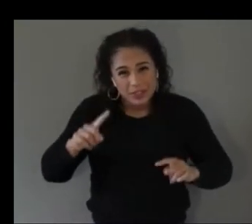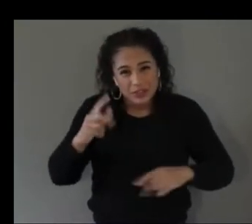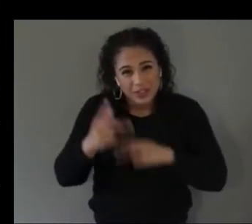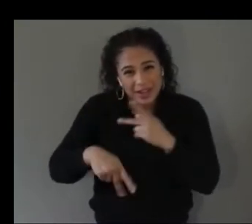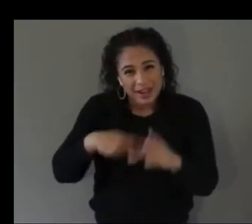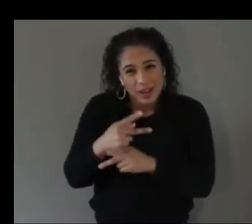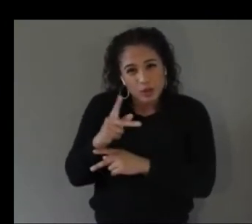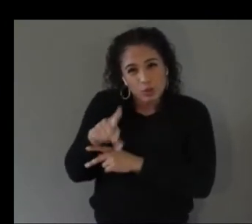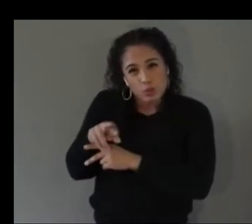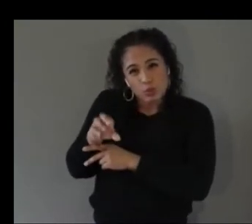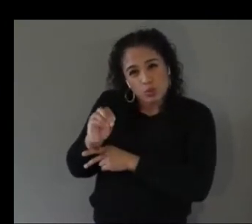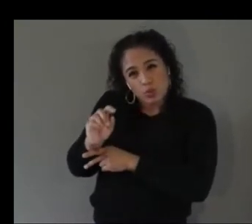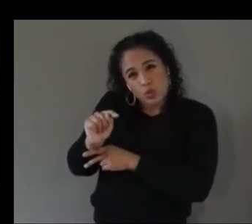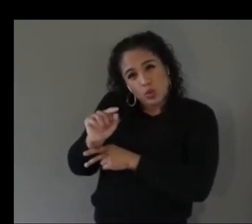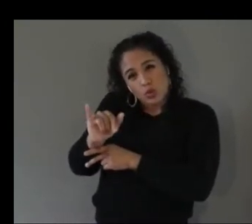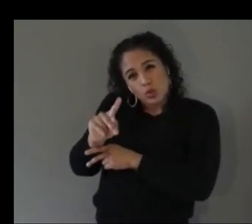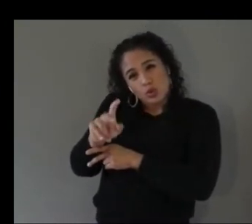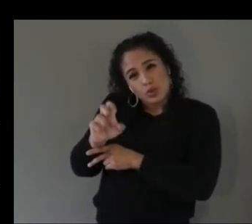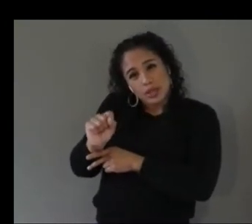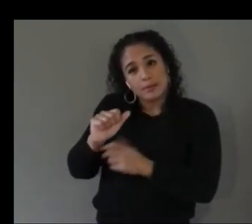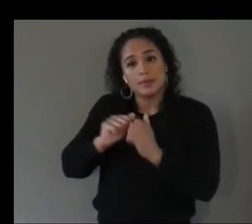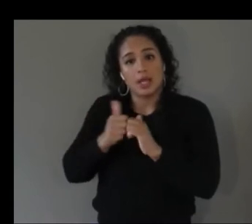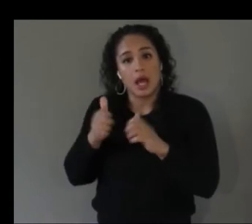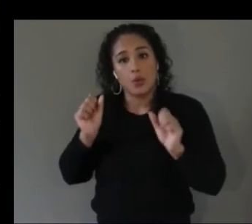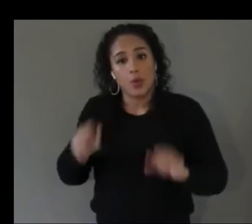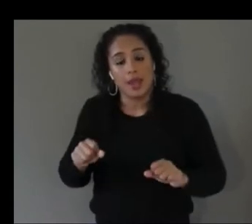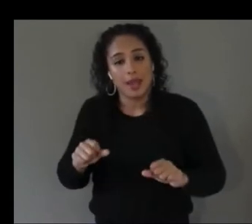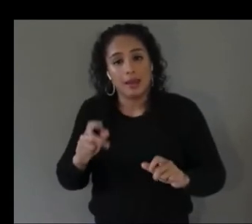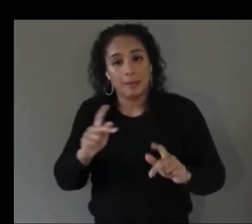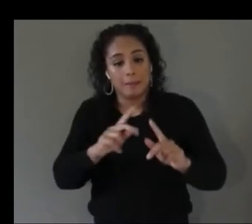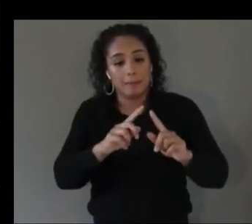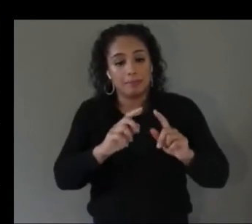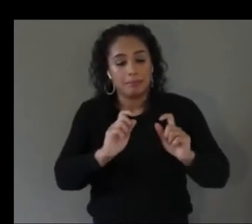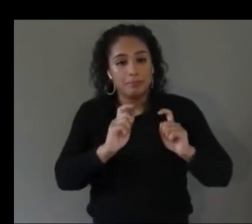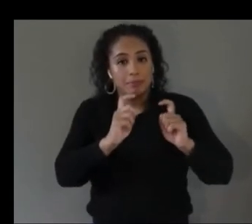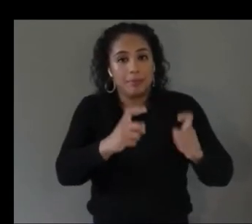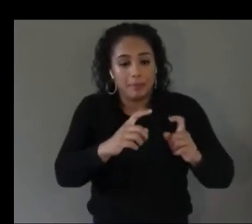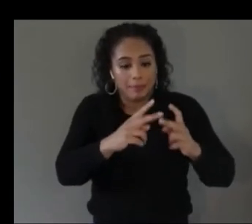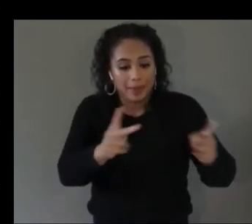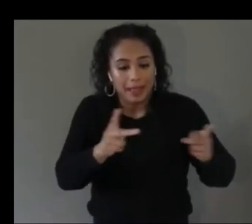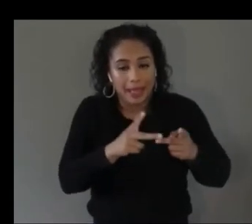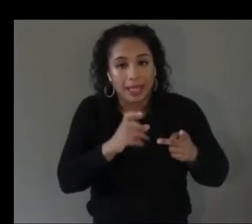search for content in the scene um so for instance you could place content on the scene by selecting